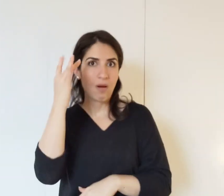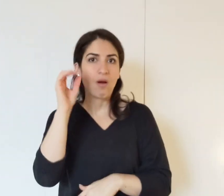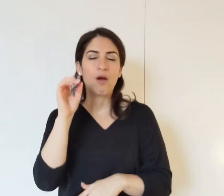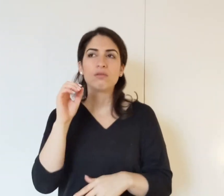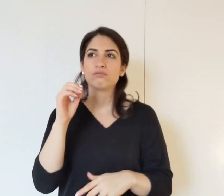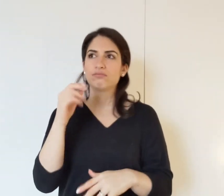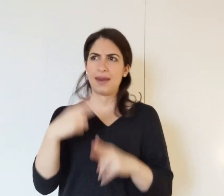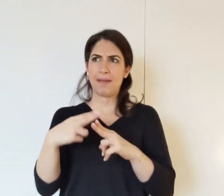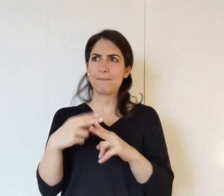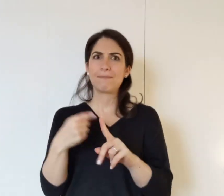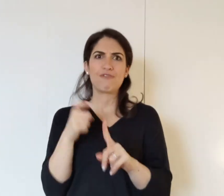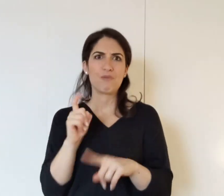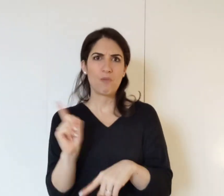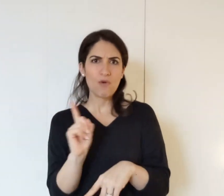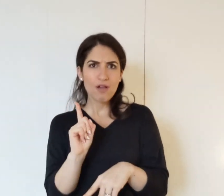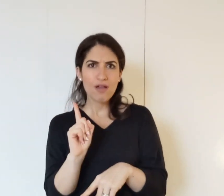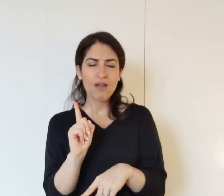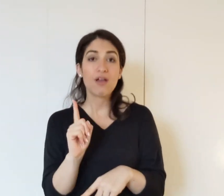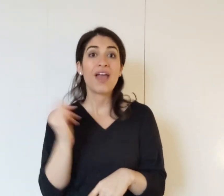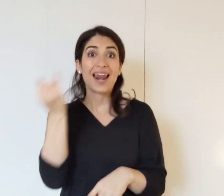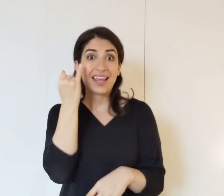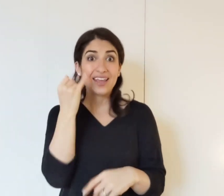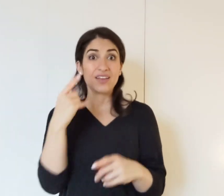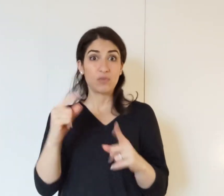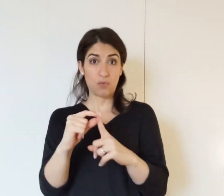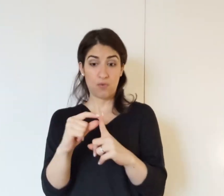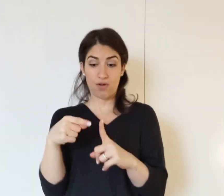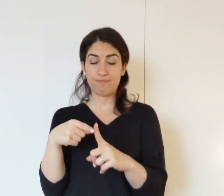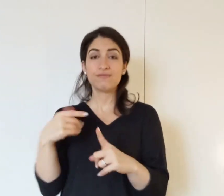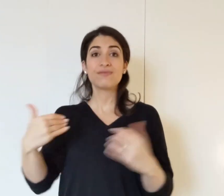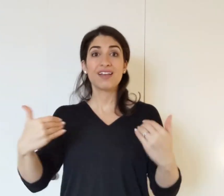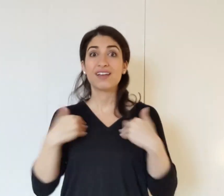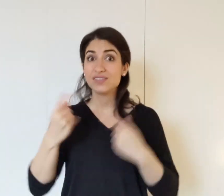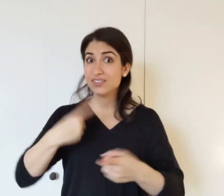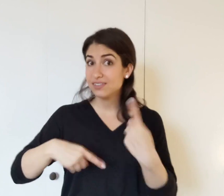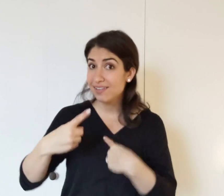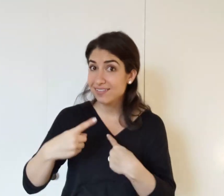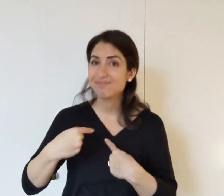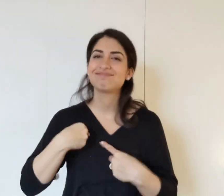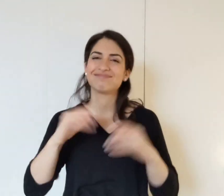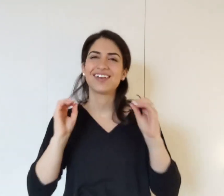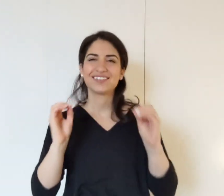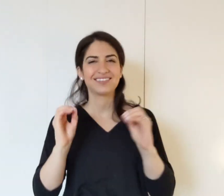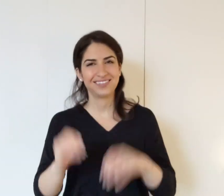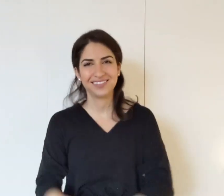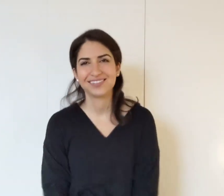where the names are from, and if the words have a sign, I'll teach the sign.